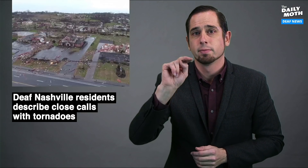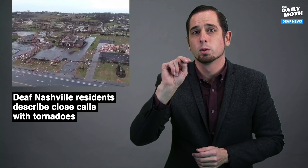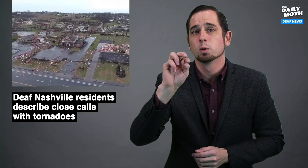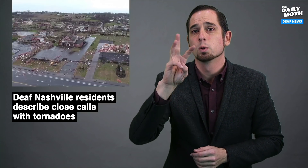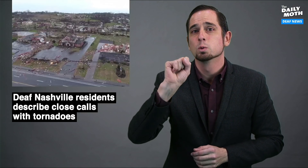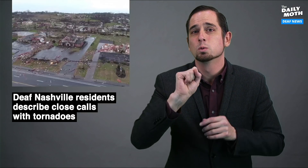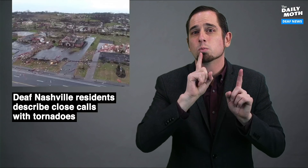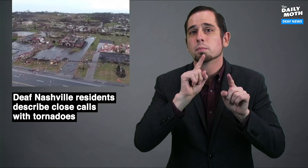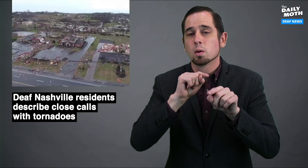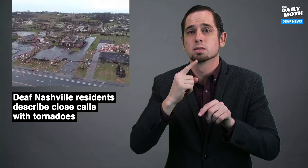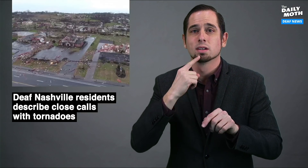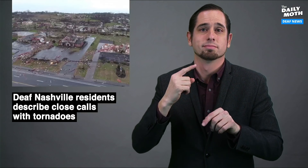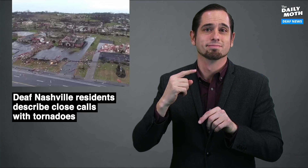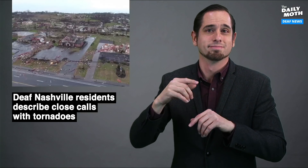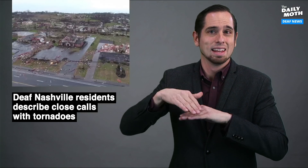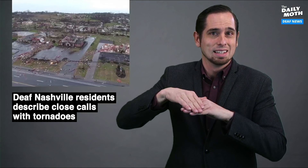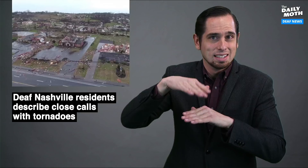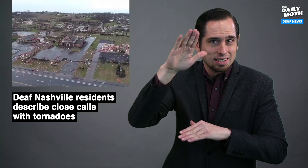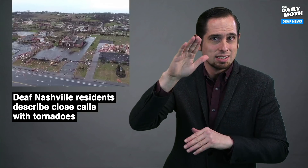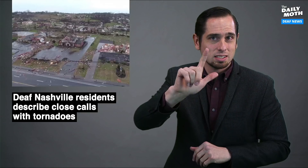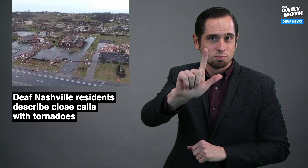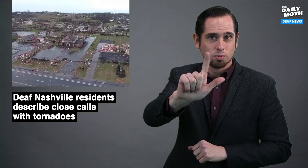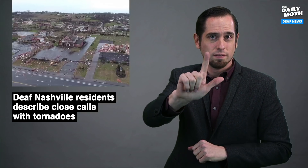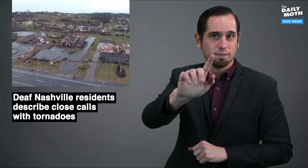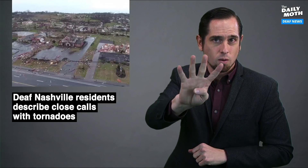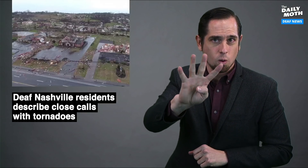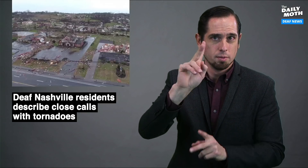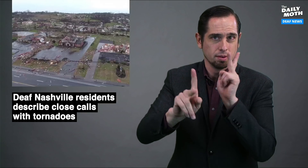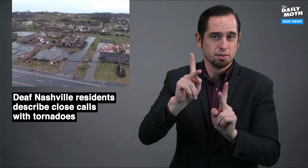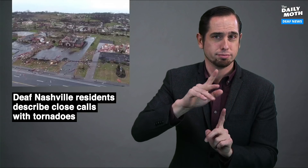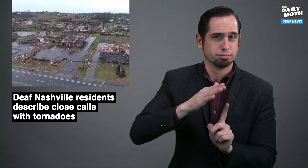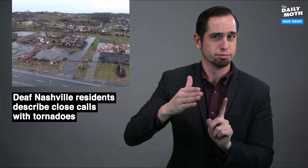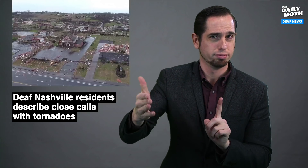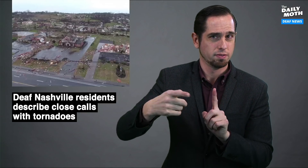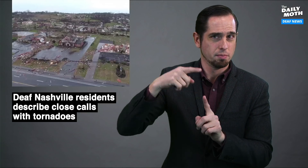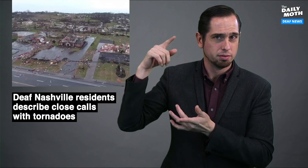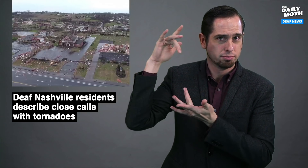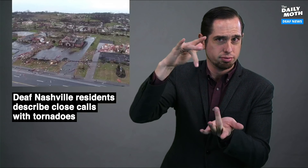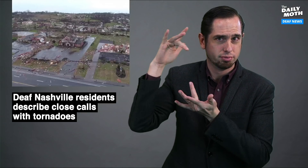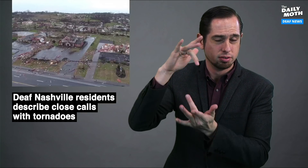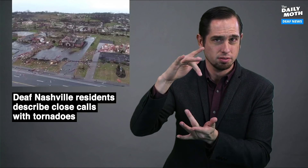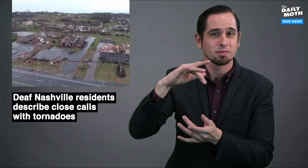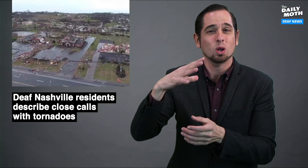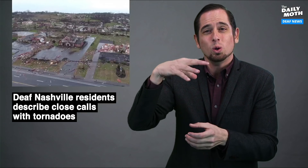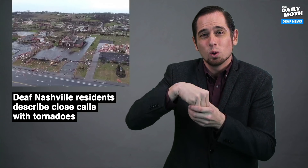At least 24 people died from the storms,